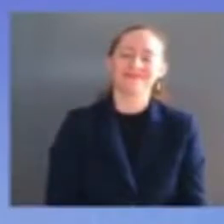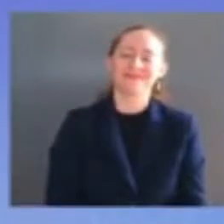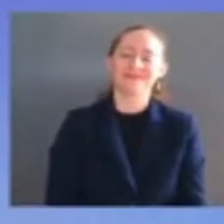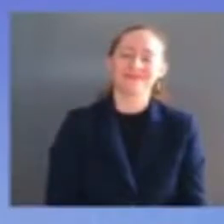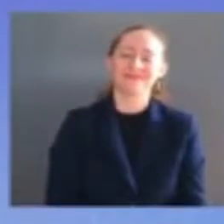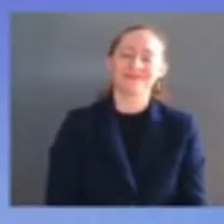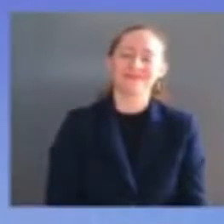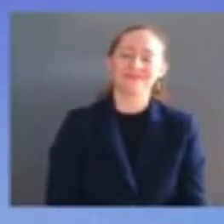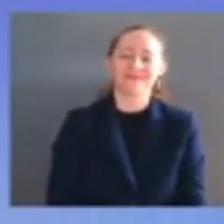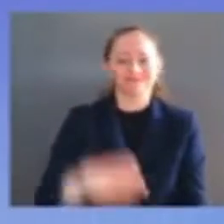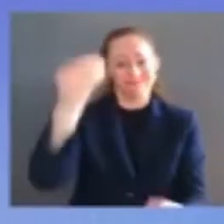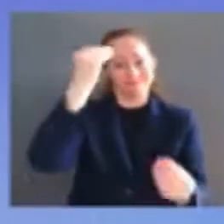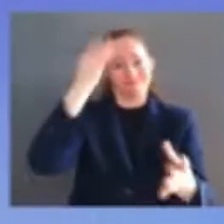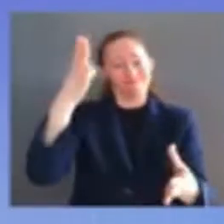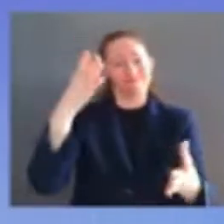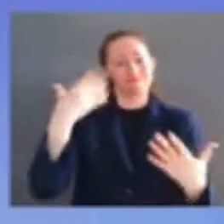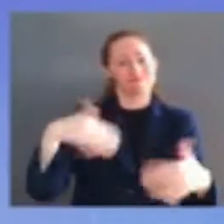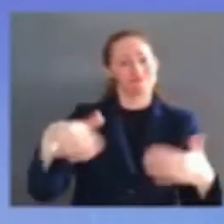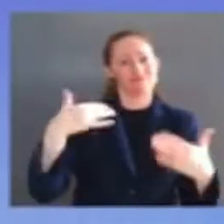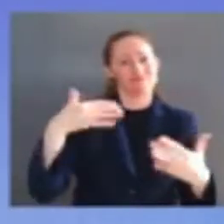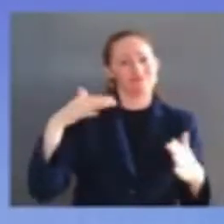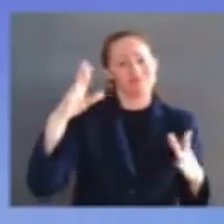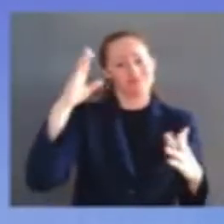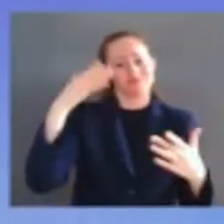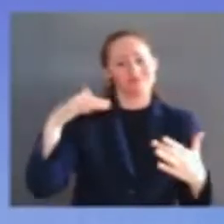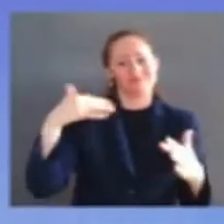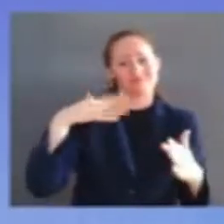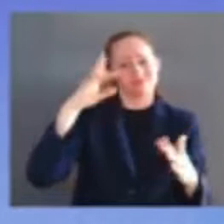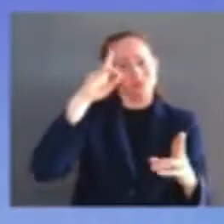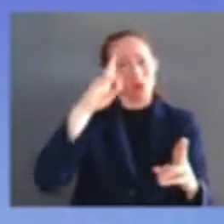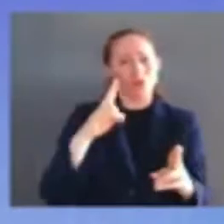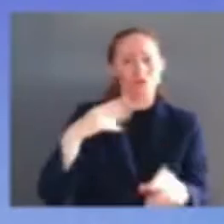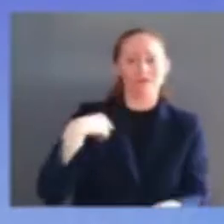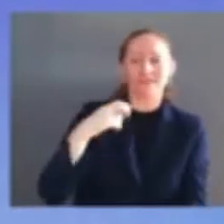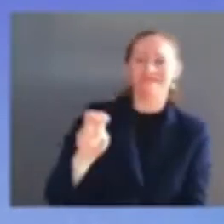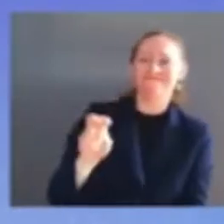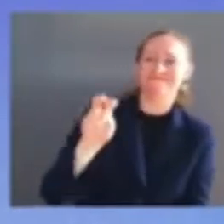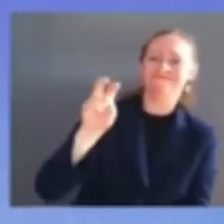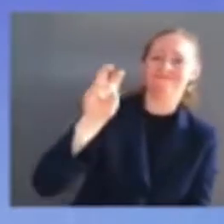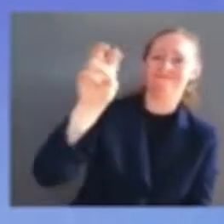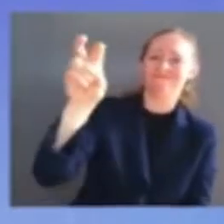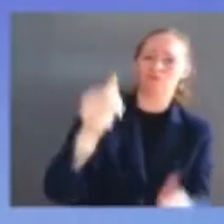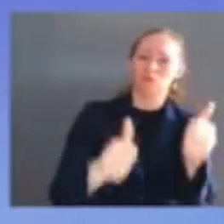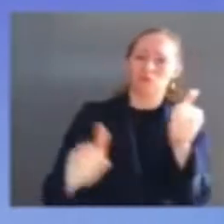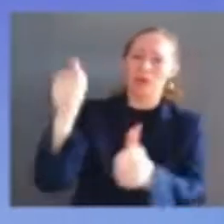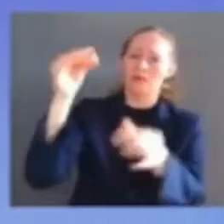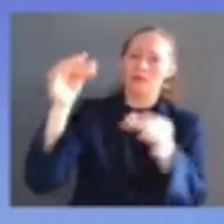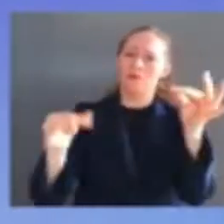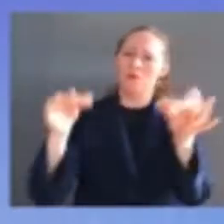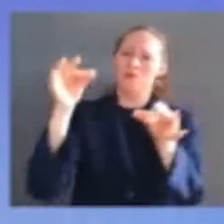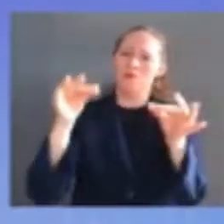to promote the rule of law at the highest level and to do my part to carry our shared